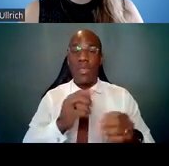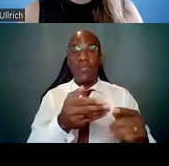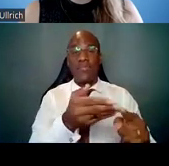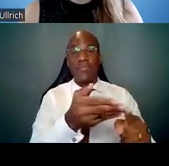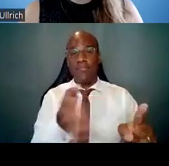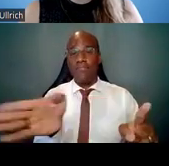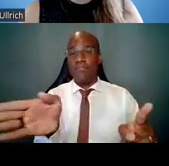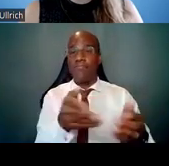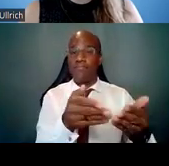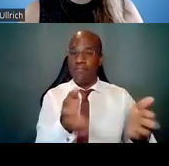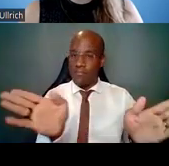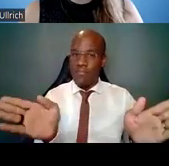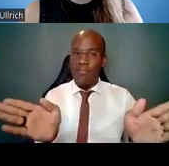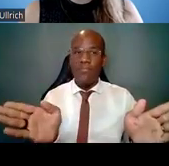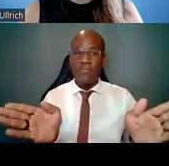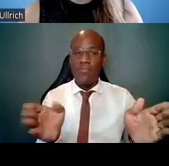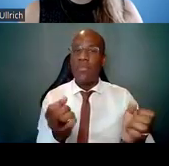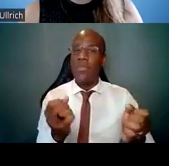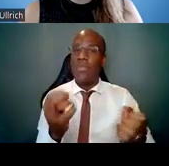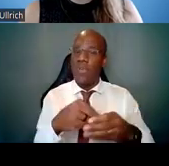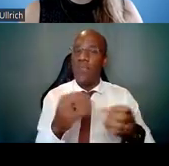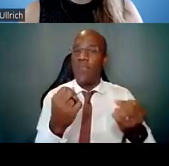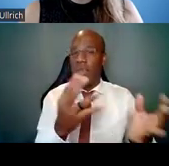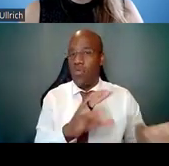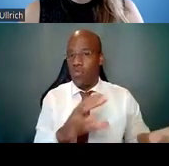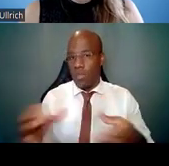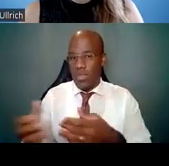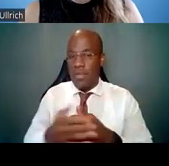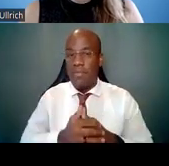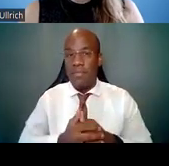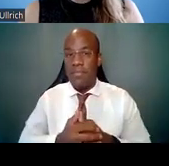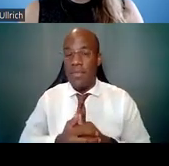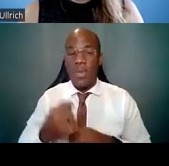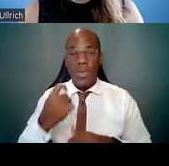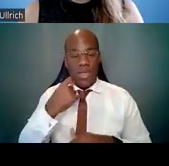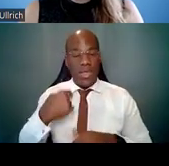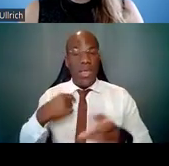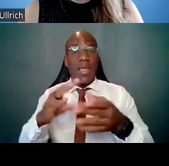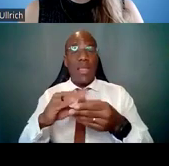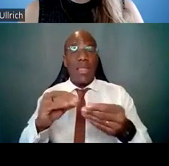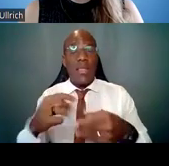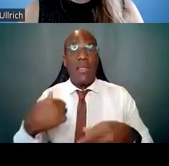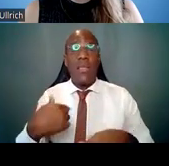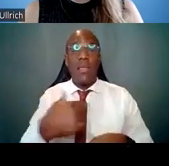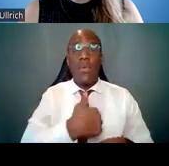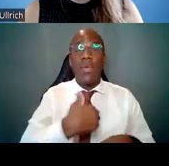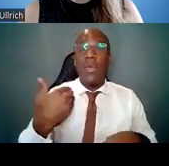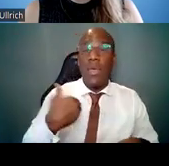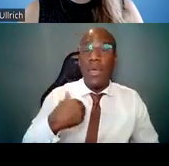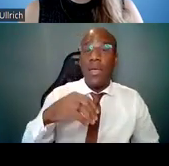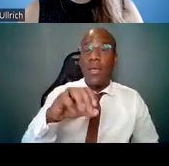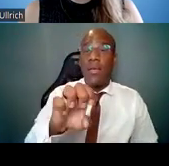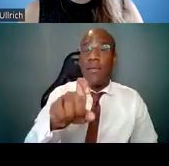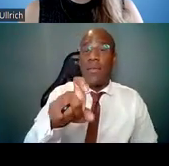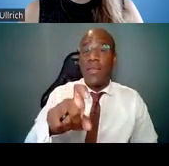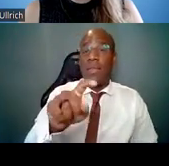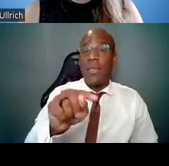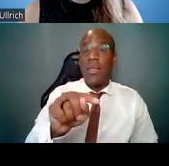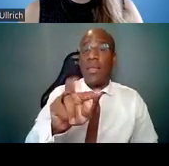As I mentioned, we have an Extramural Diversity website. But we put this slide in to remind you